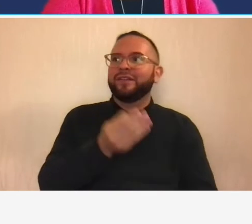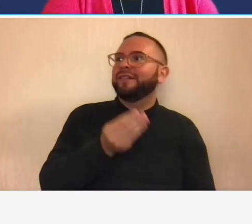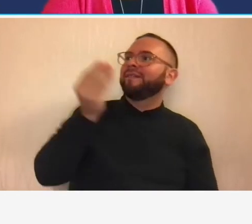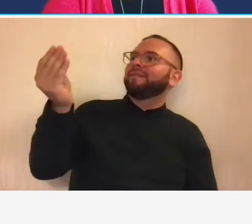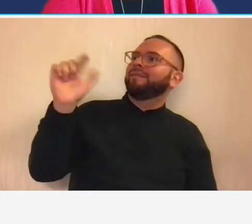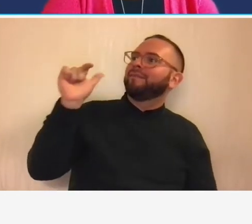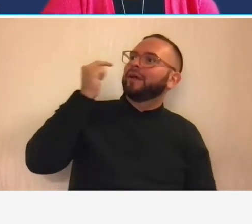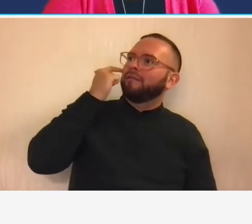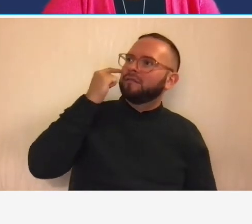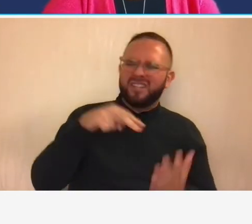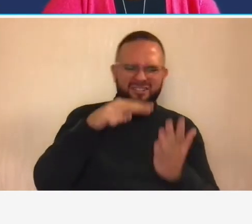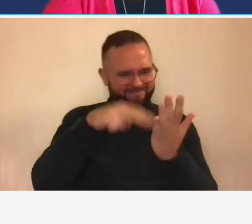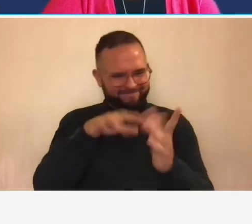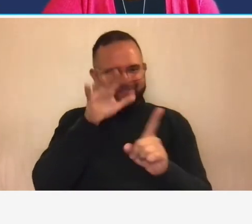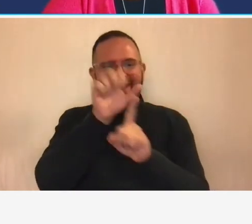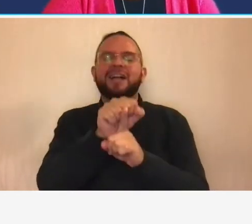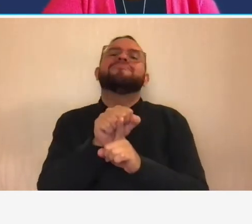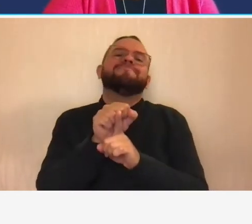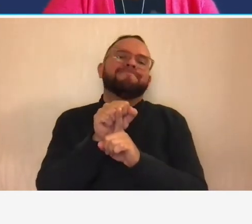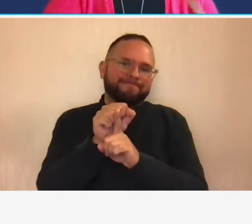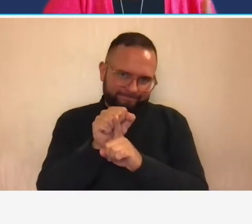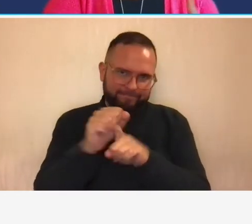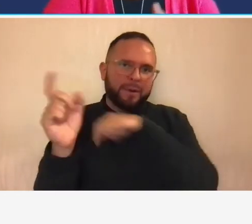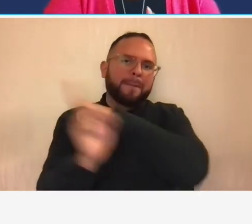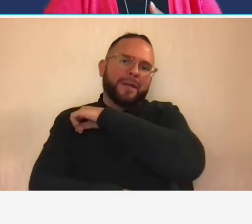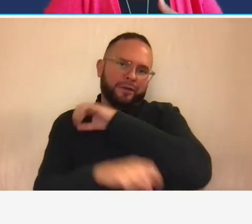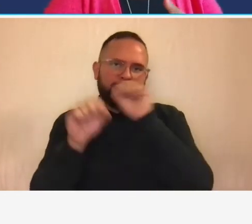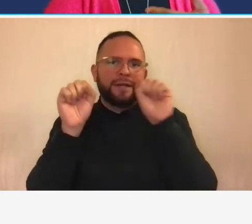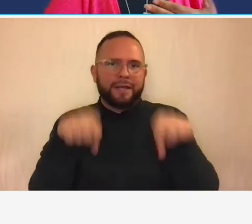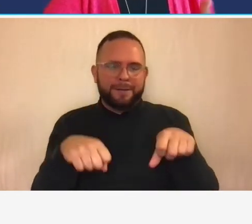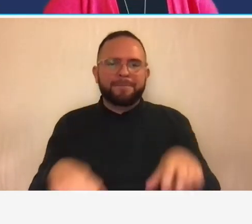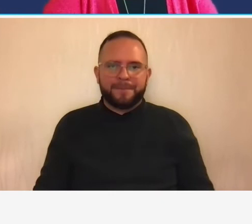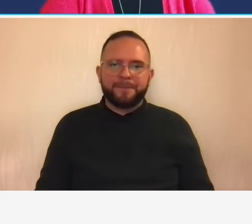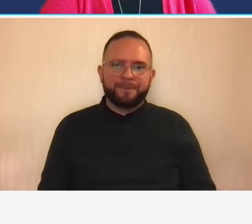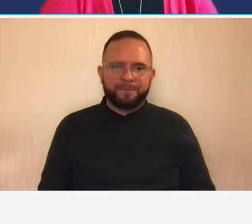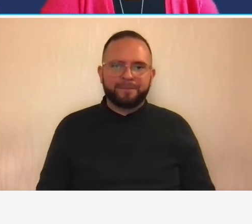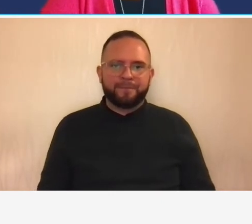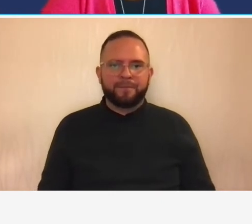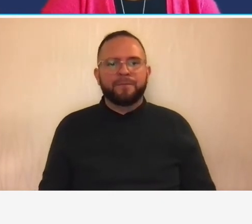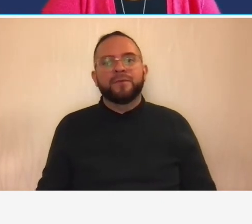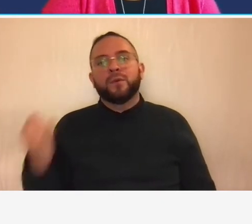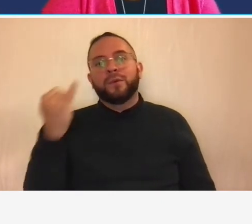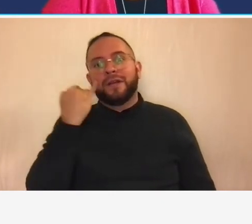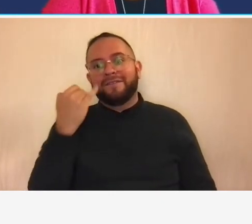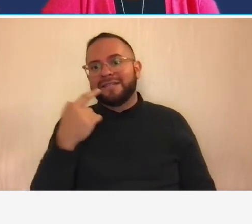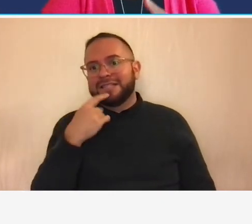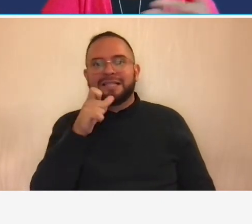the cost can be made unallowable by regulation so if it's listed as an unallowable cost in fire 31